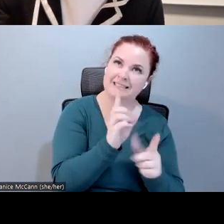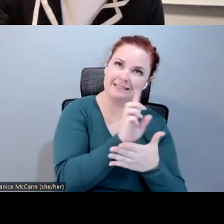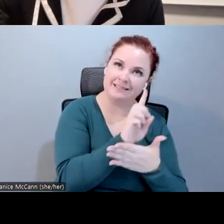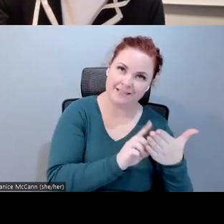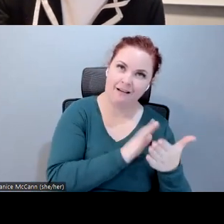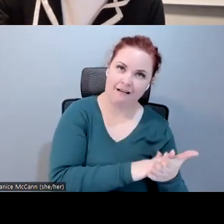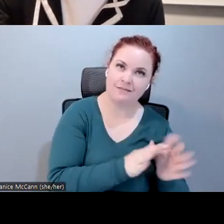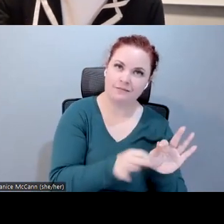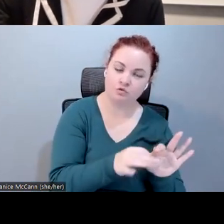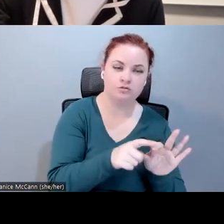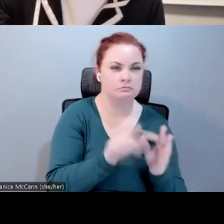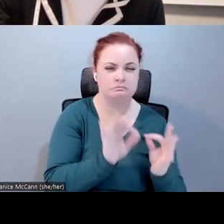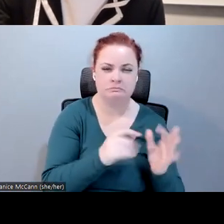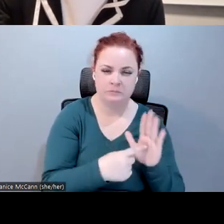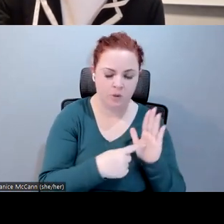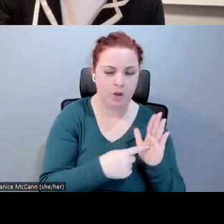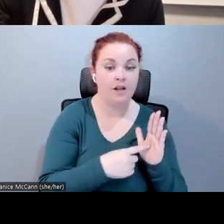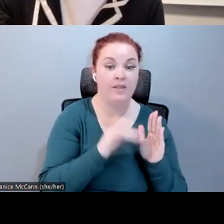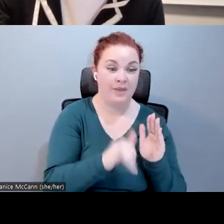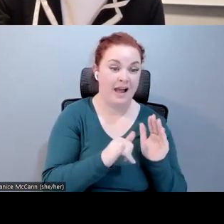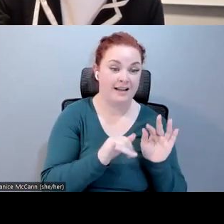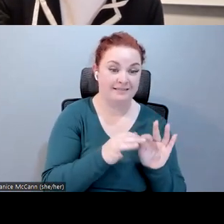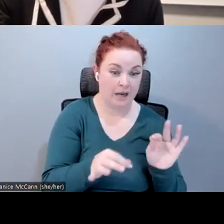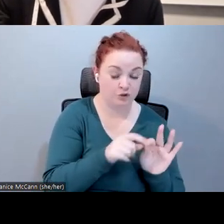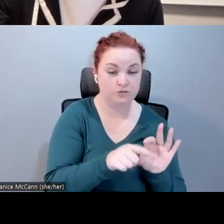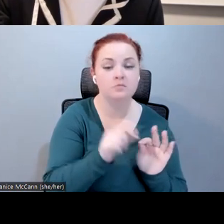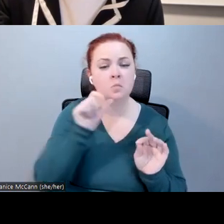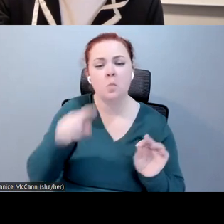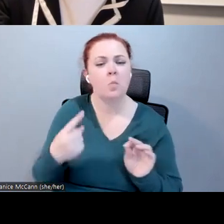perfect example of curb-cut effect. It not only affects the